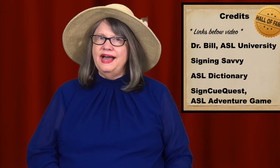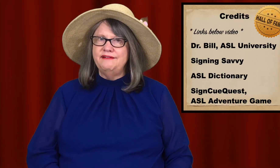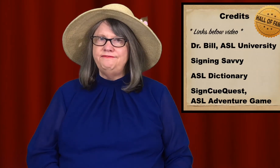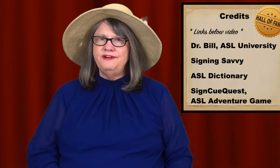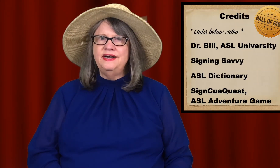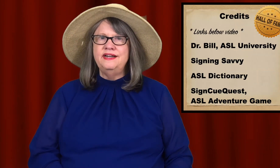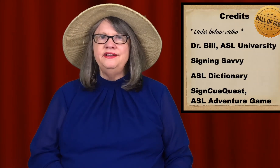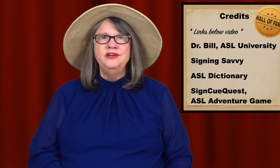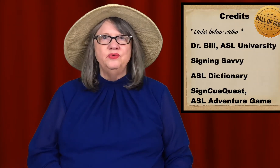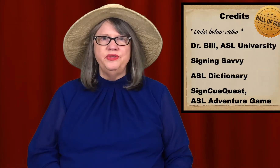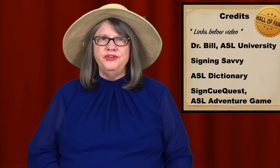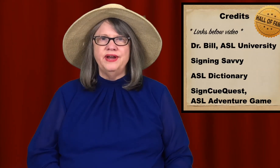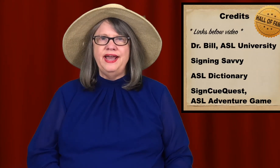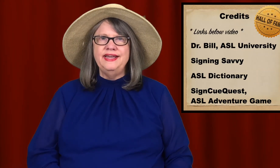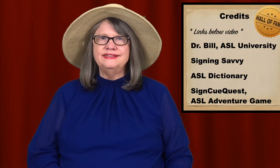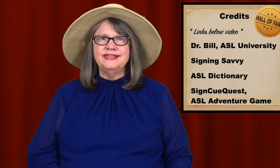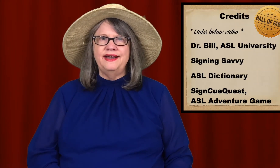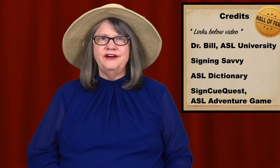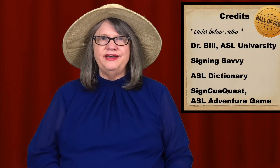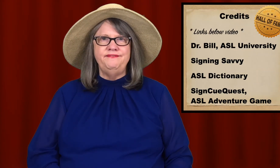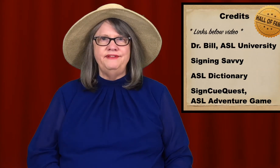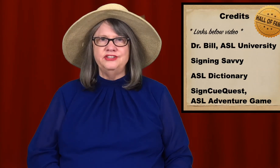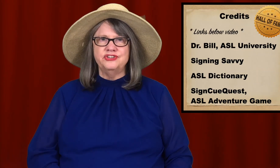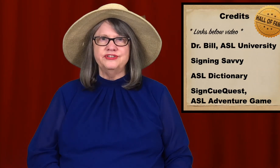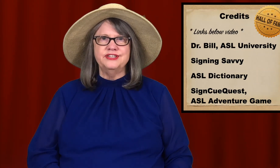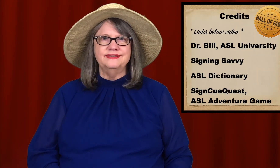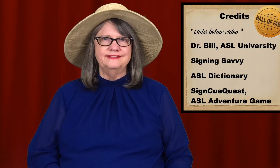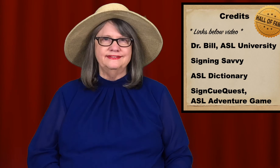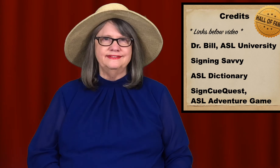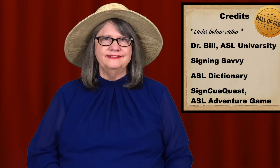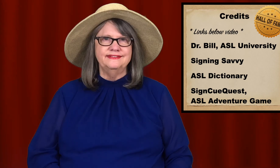Have fun with your ASL adventures! 🤙